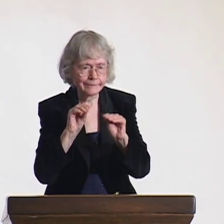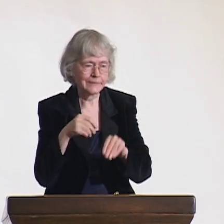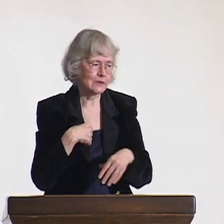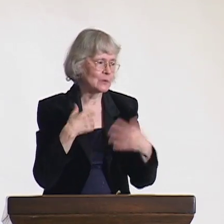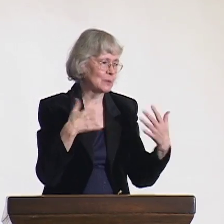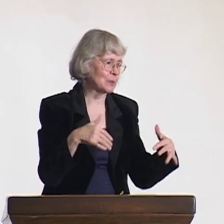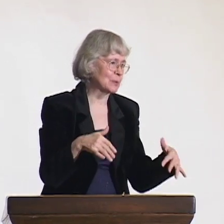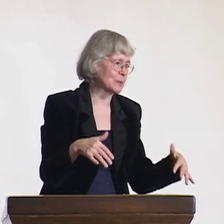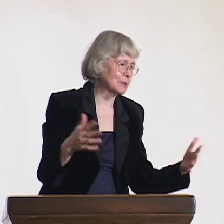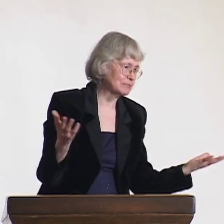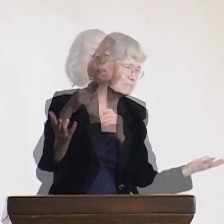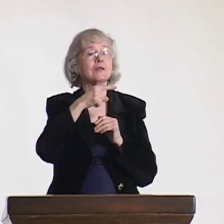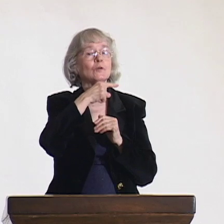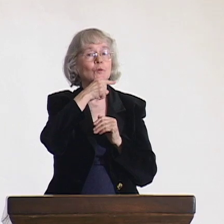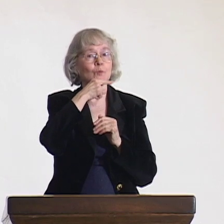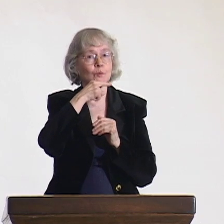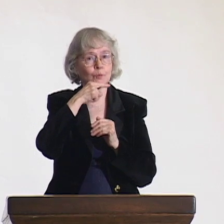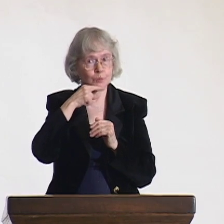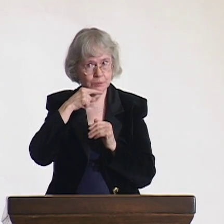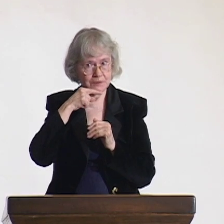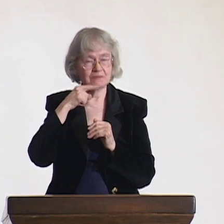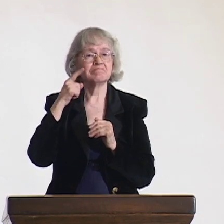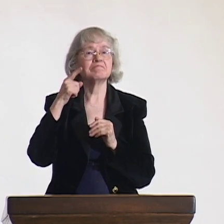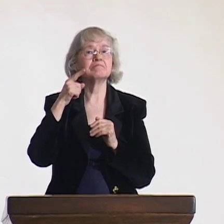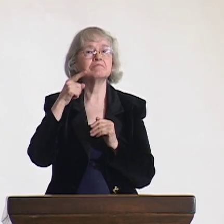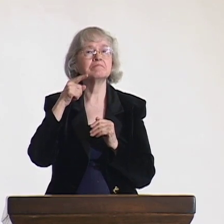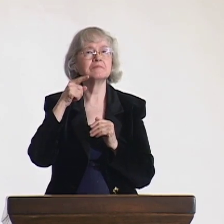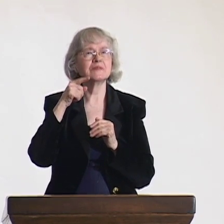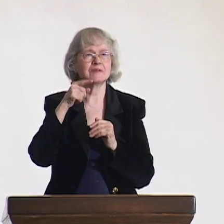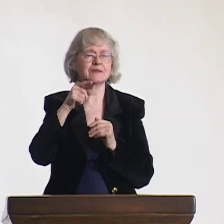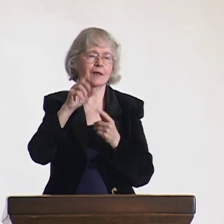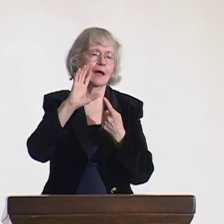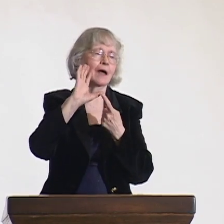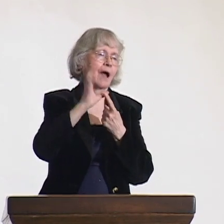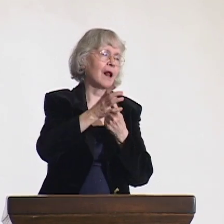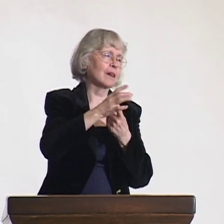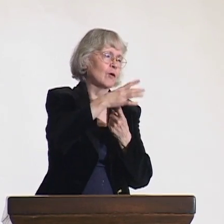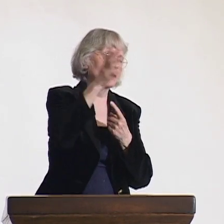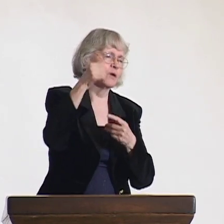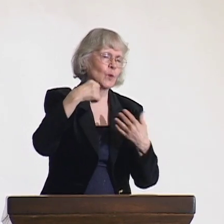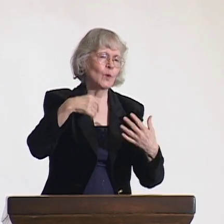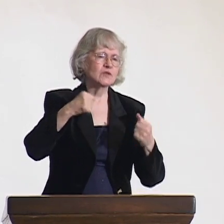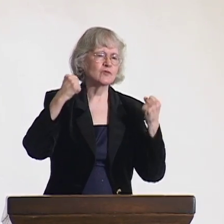Many teachers of the deaf teach speech. That's a tremendous growth.